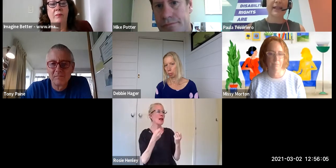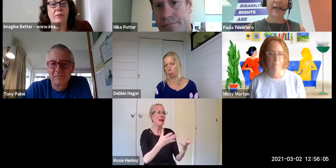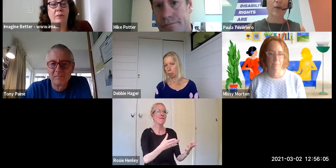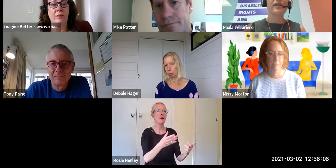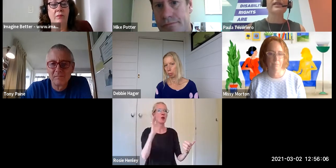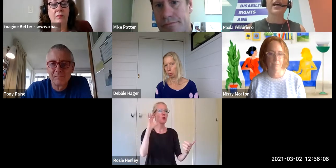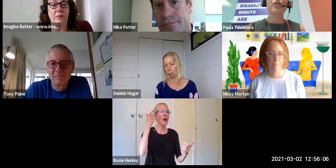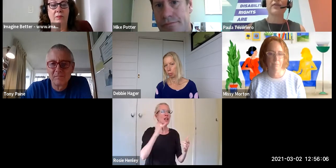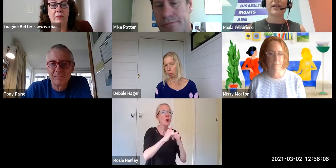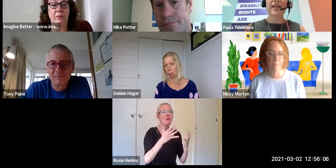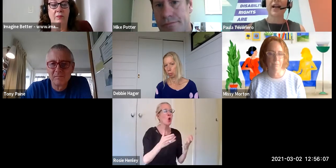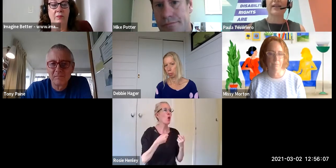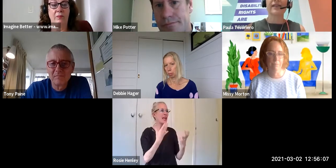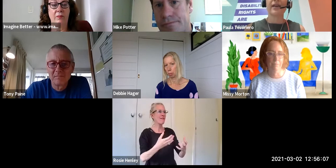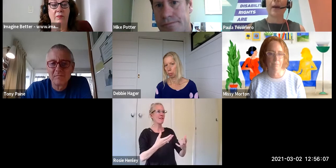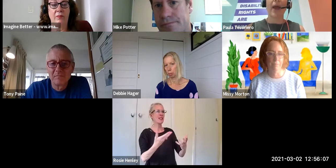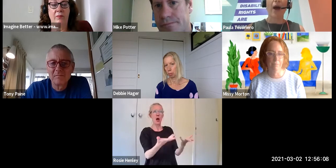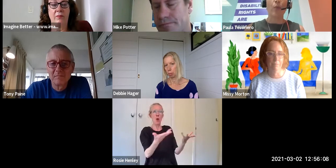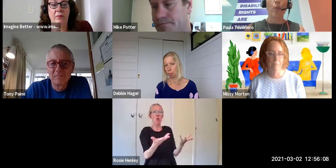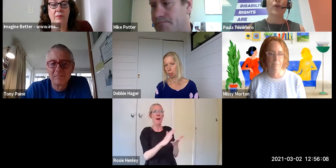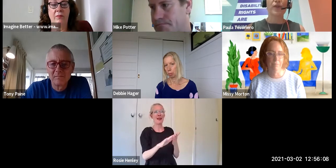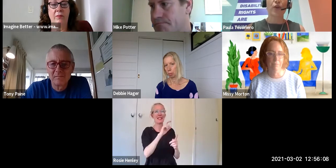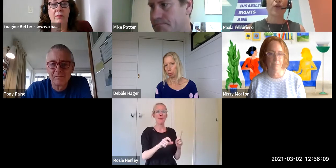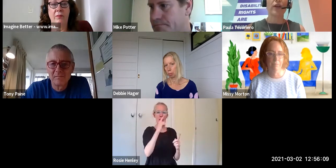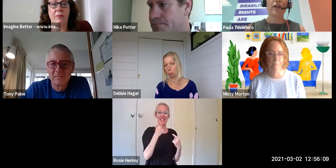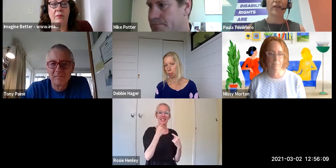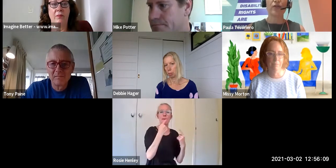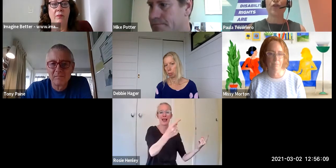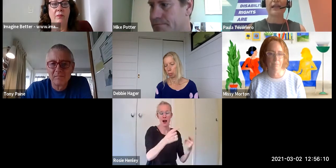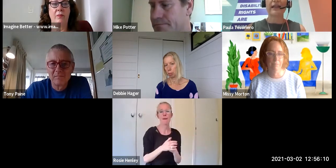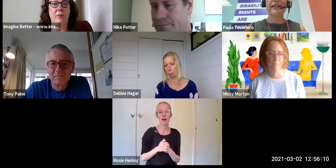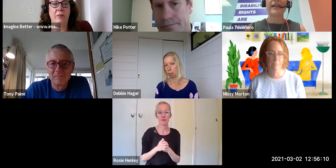the data: what does the data and evidence tell us about what is occurring in New Zealand?